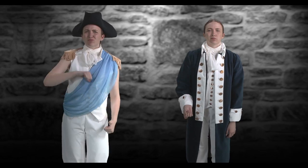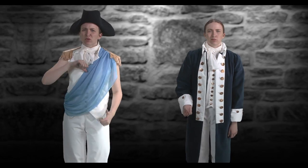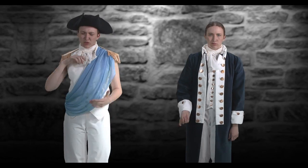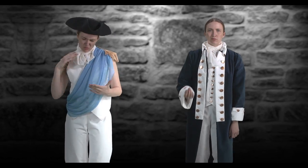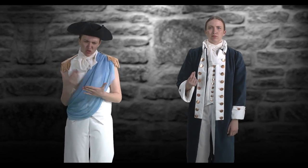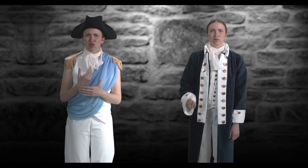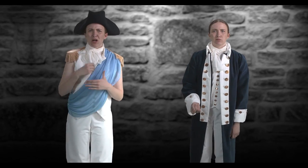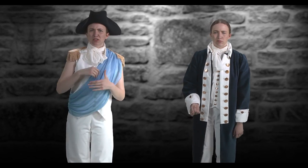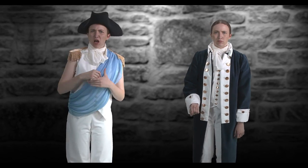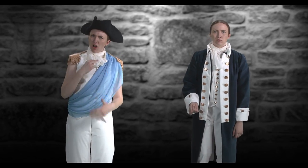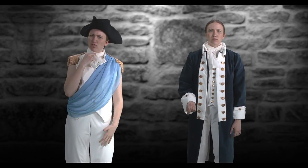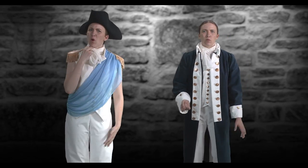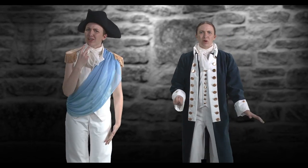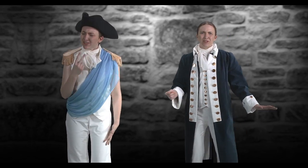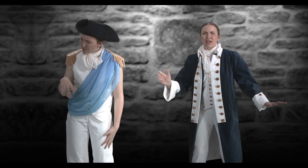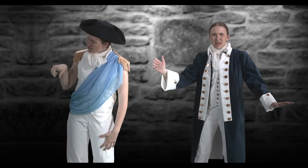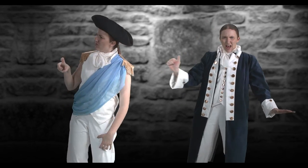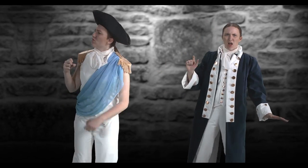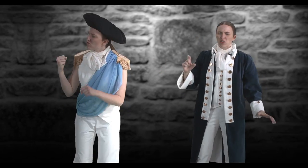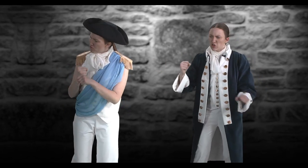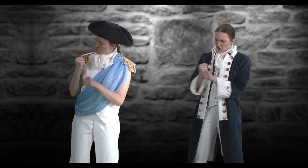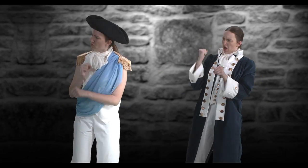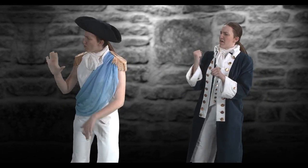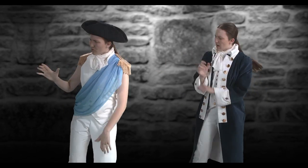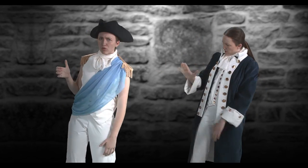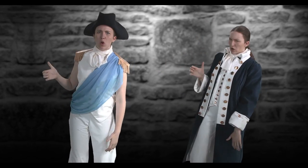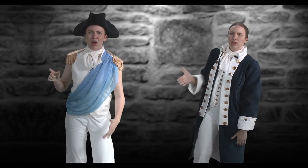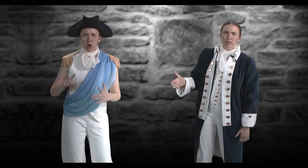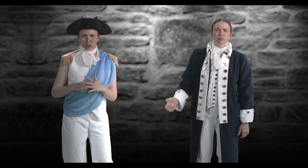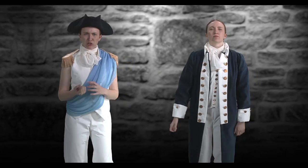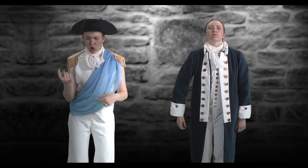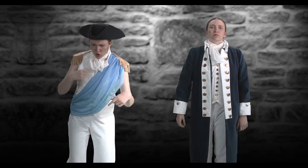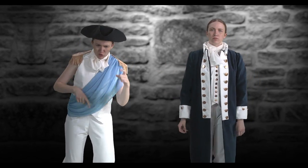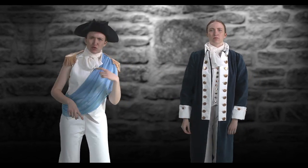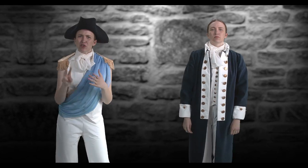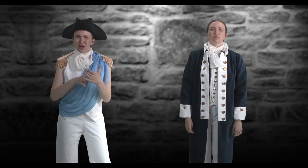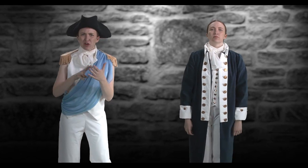A voice saying, "Alex you gotta fend for yourself" He started retreating and reading every treatise